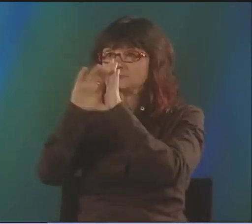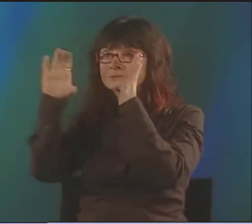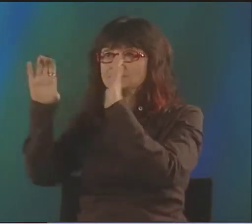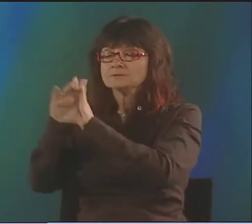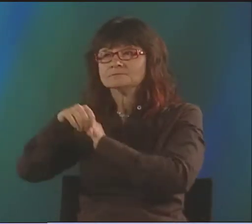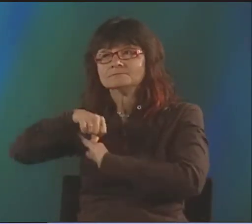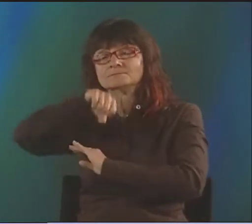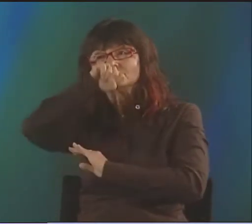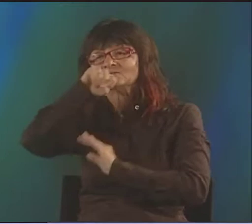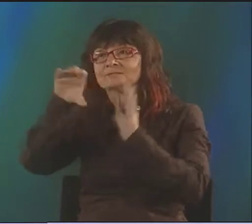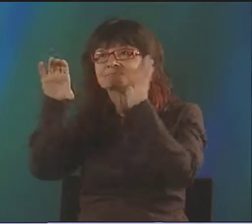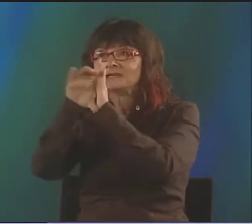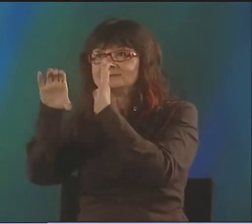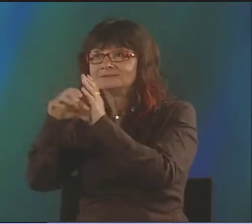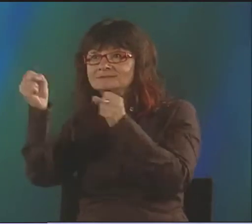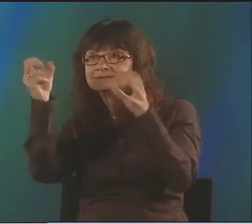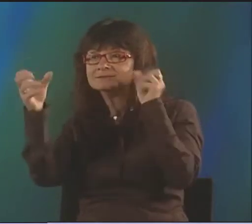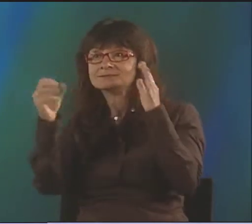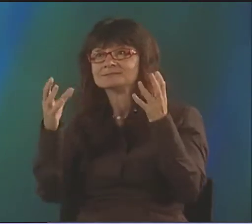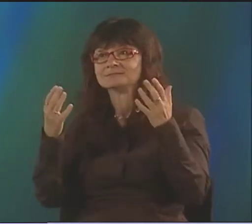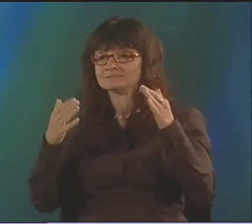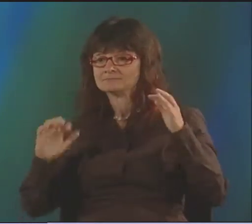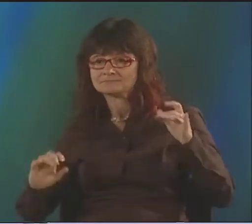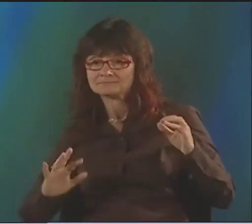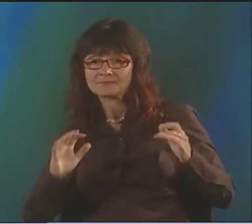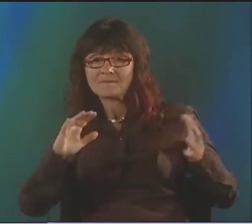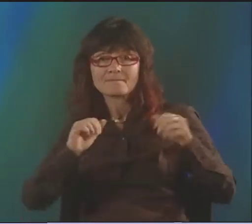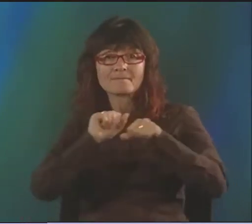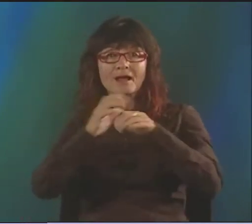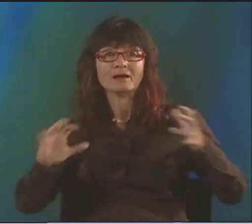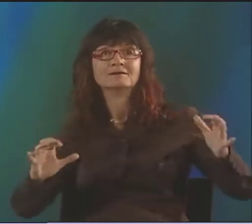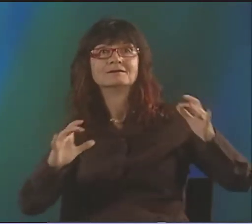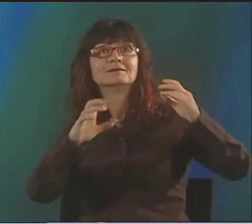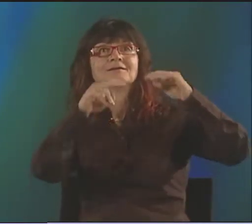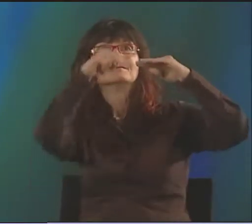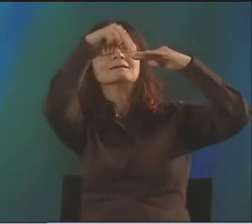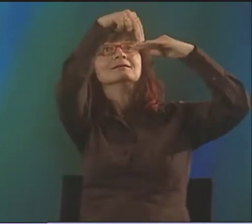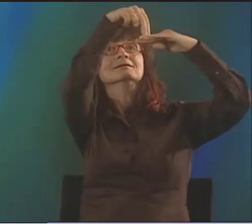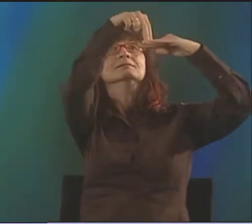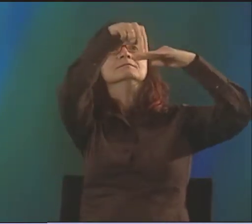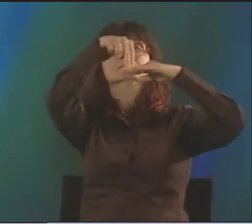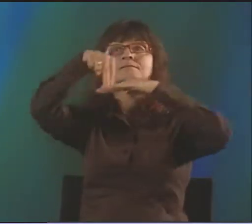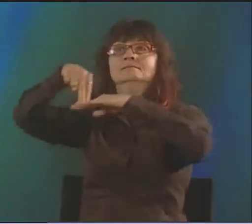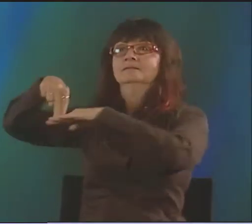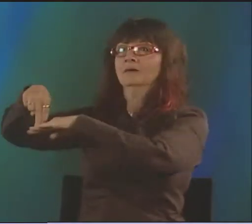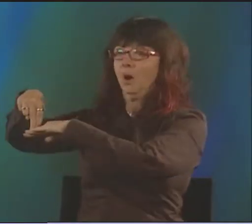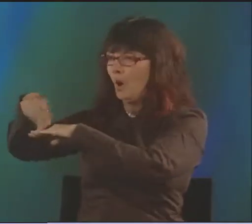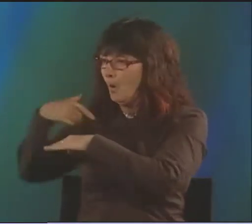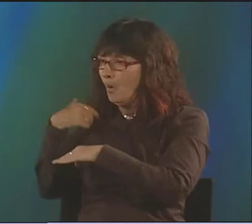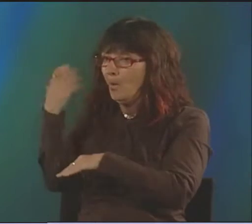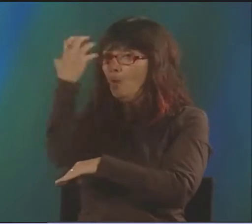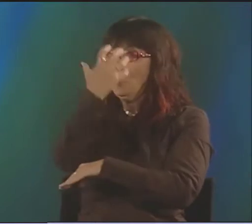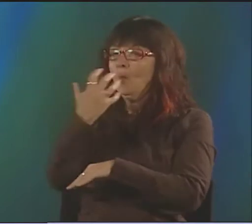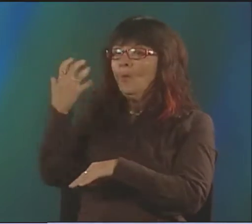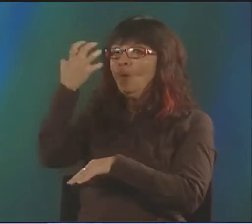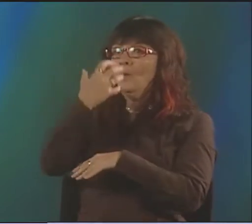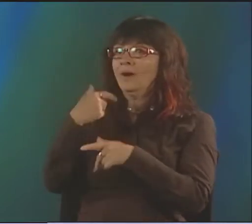WHEN THEY SPEAK ENGLISH OR THEY SPEAK ANY LANGUAGE. IT'S SO ICONIC. THERE'S SO MANY PICTURES. I CAN BUILD A MOUNTAIN AND STAND ON TOP OF IT,